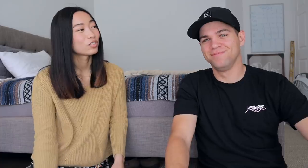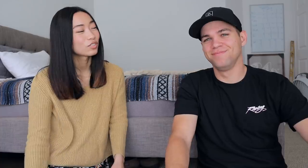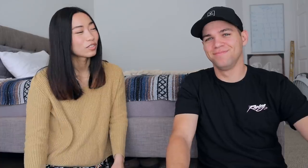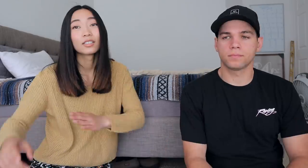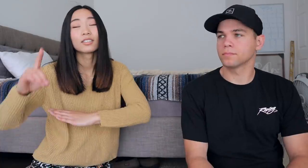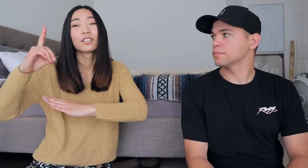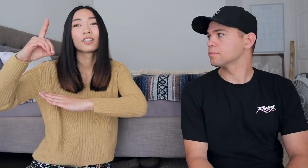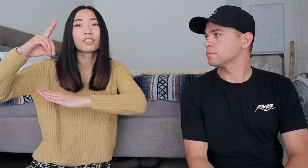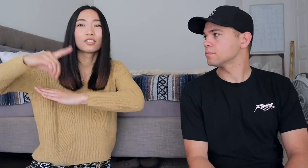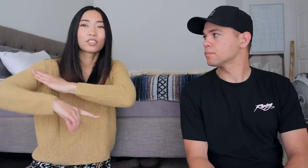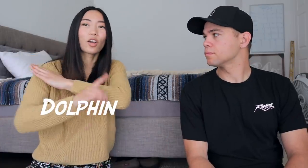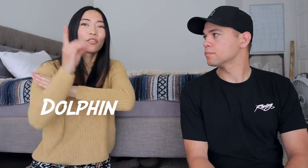That's true